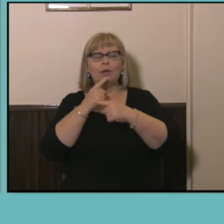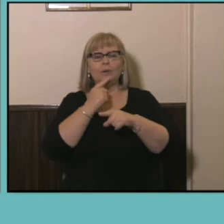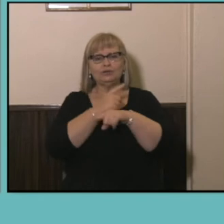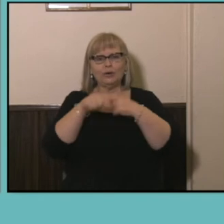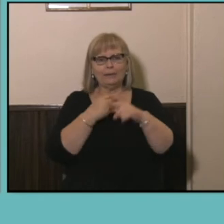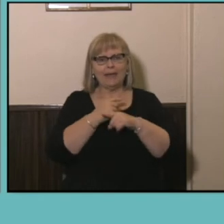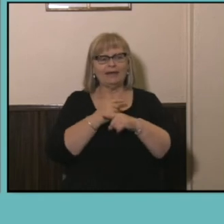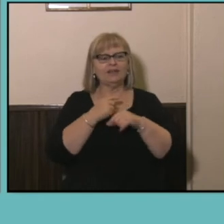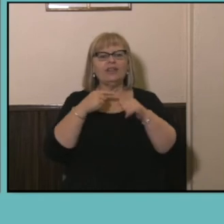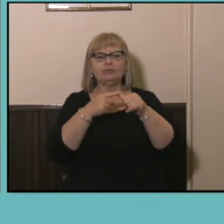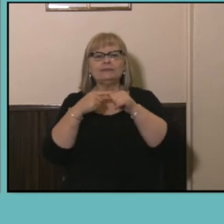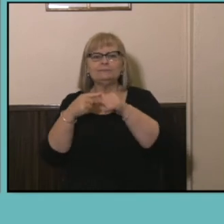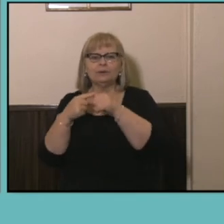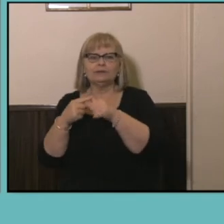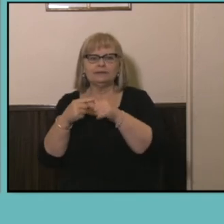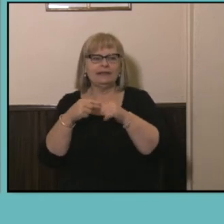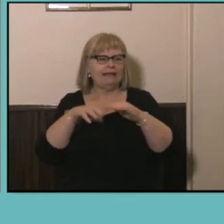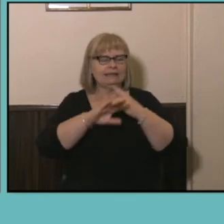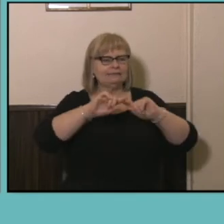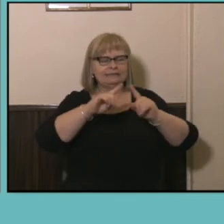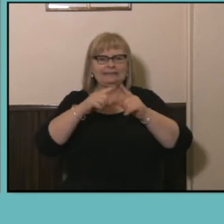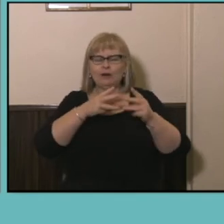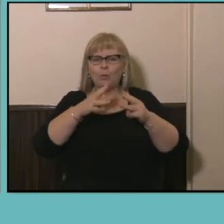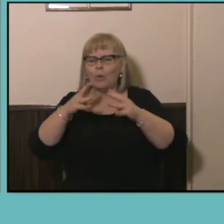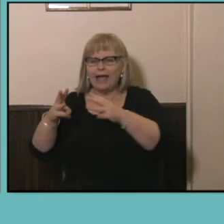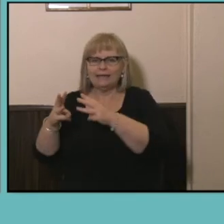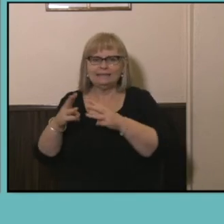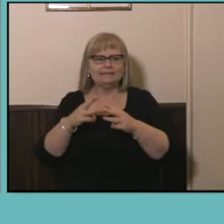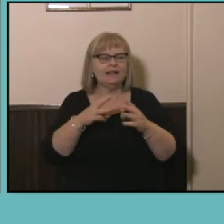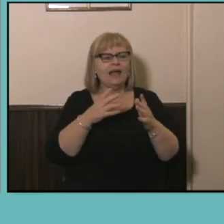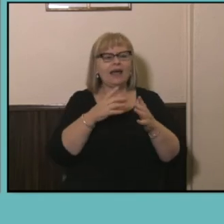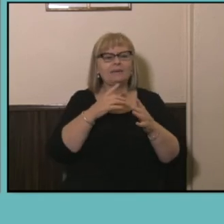responses into dozens and dozens and hundreds of different fields of study